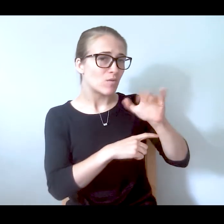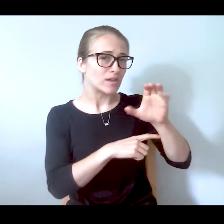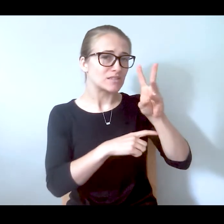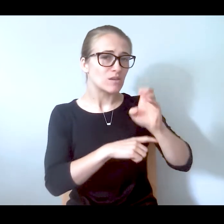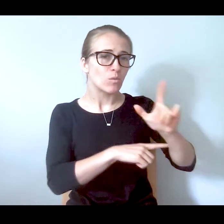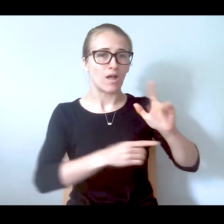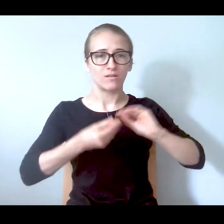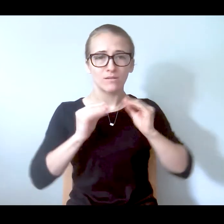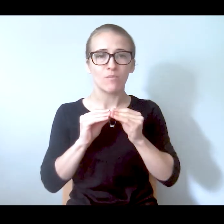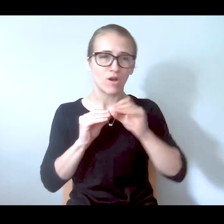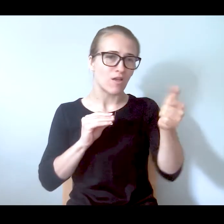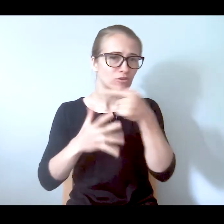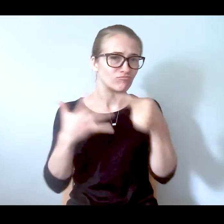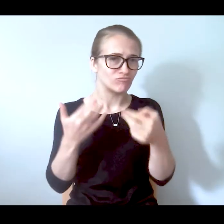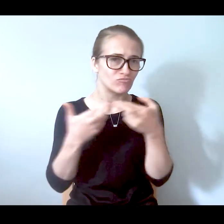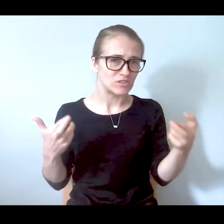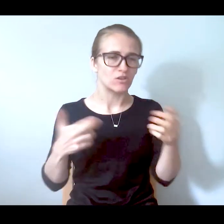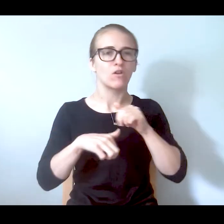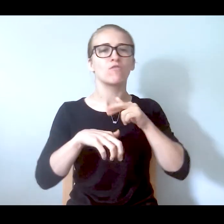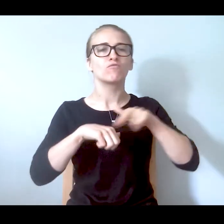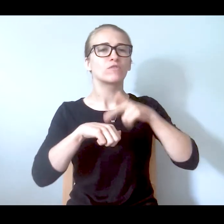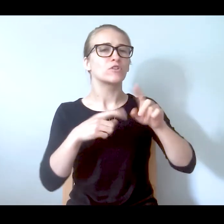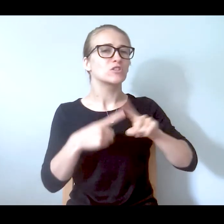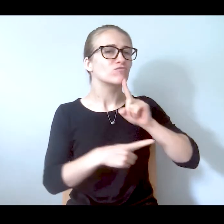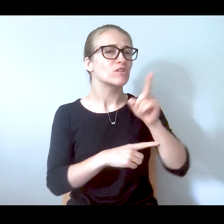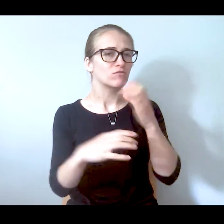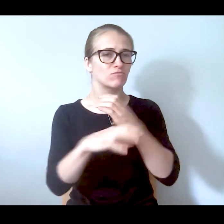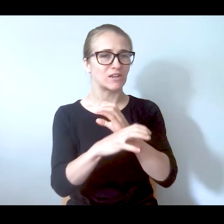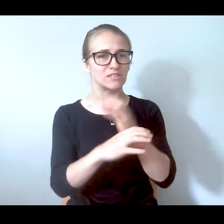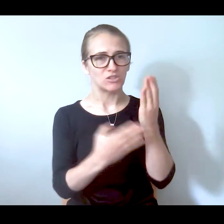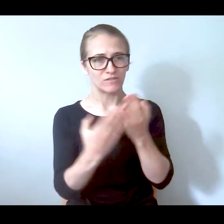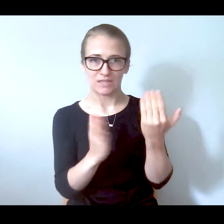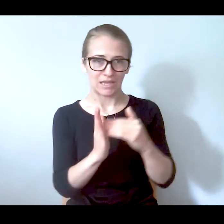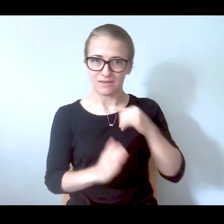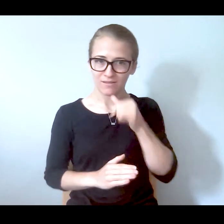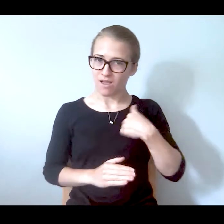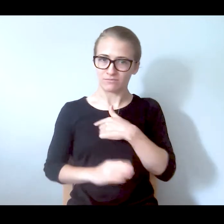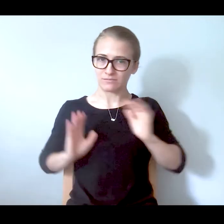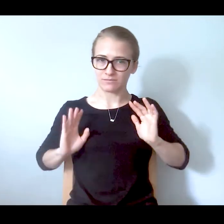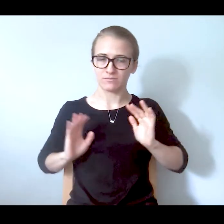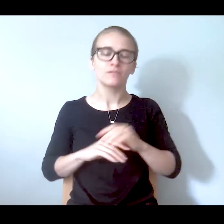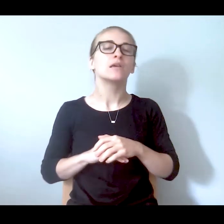them to actual crisis services because, again, we don't do it. So the type of people who are calling are people